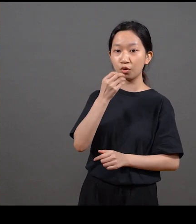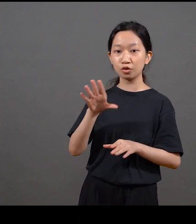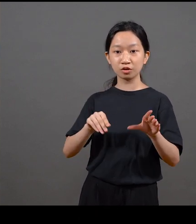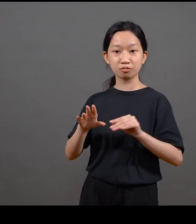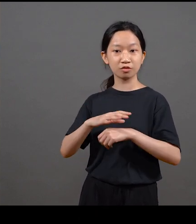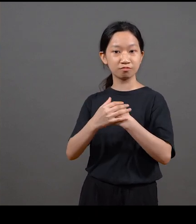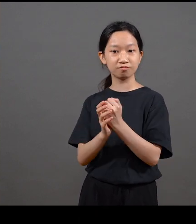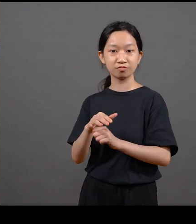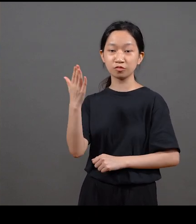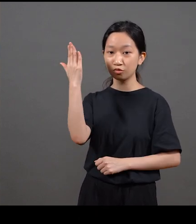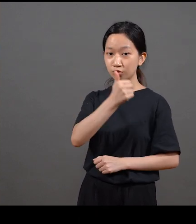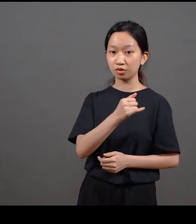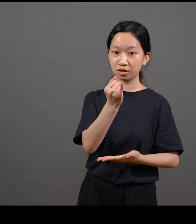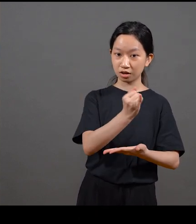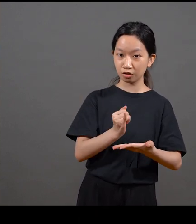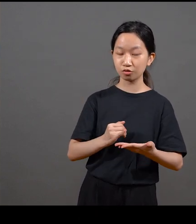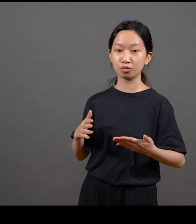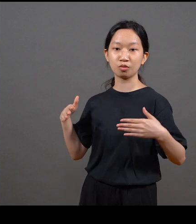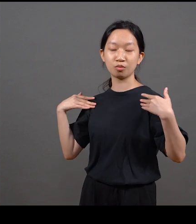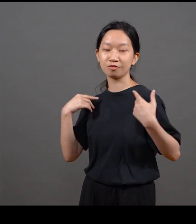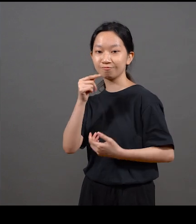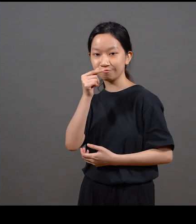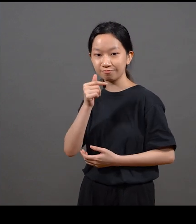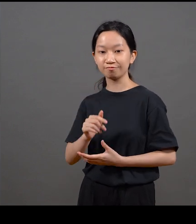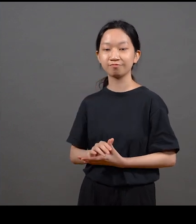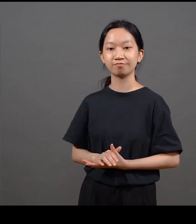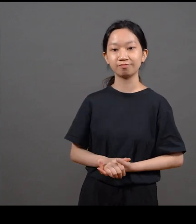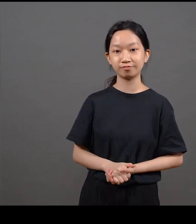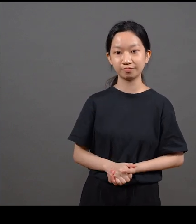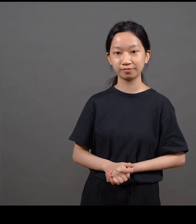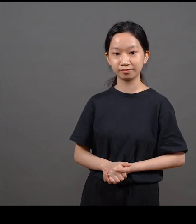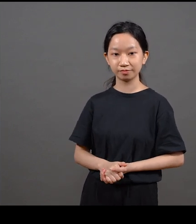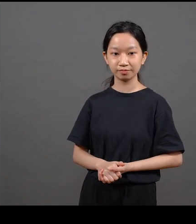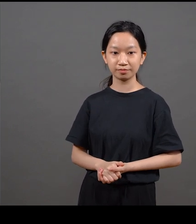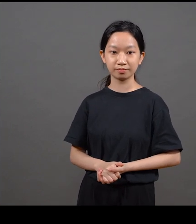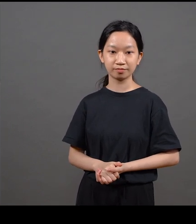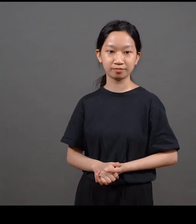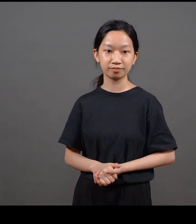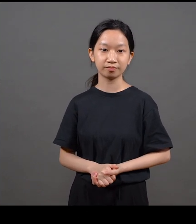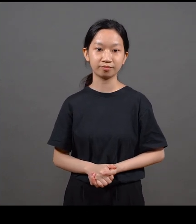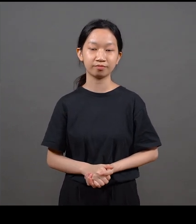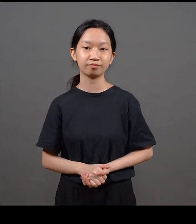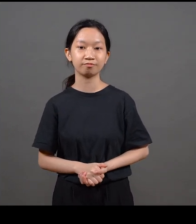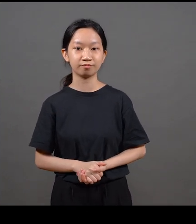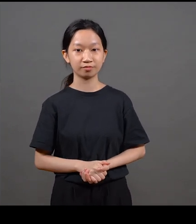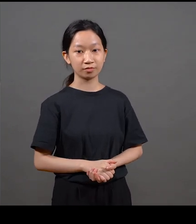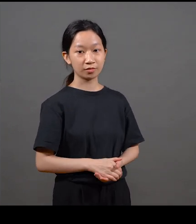as mentioned in Alfred Siu's letter to members ‘It's bringing the best in art and entertainment to Hong Kong from around the world’